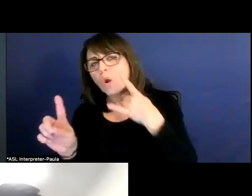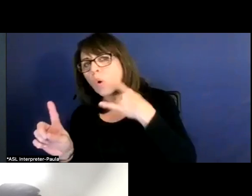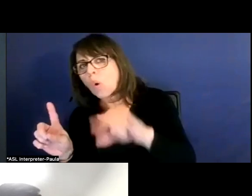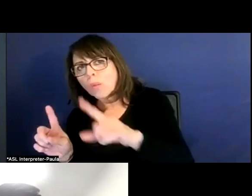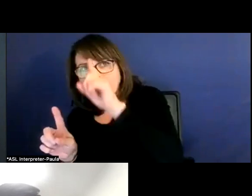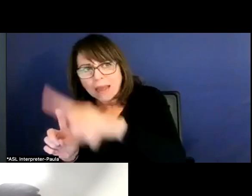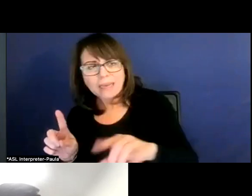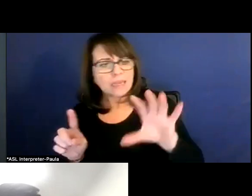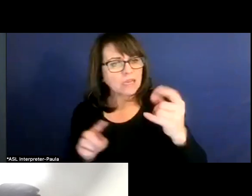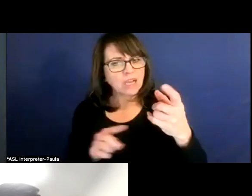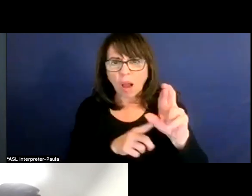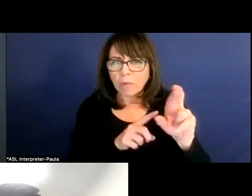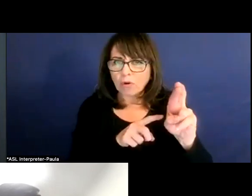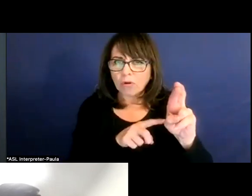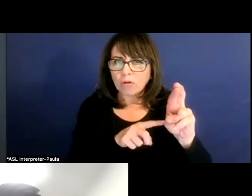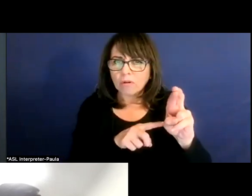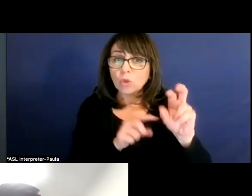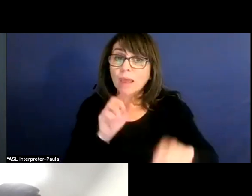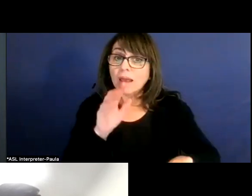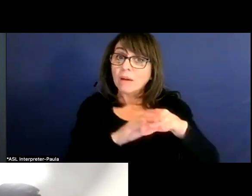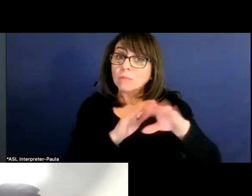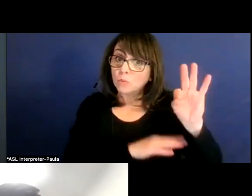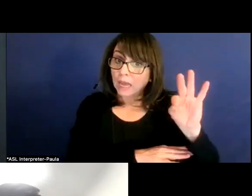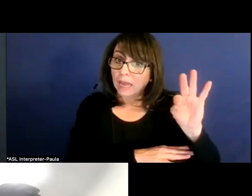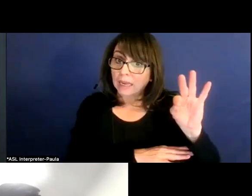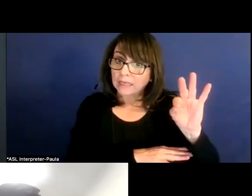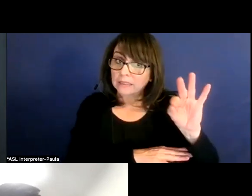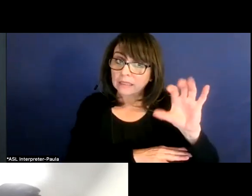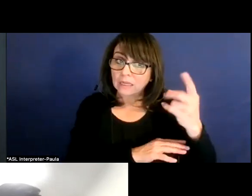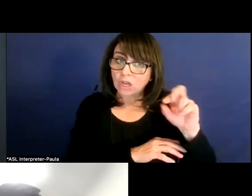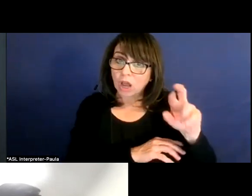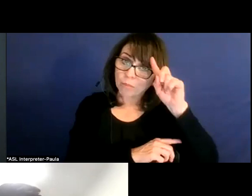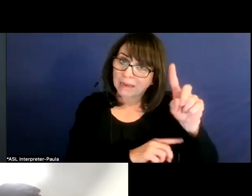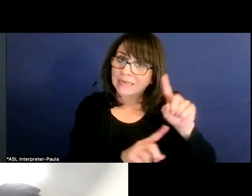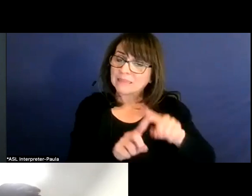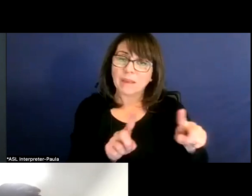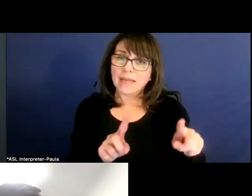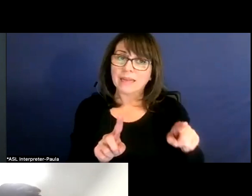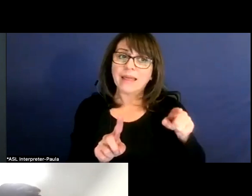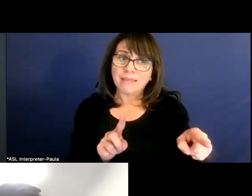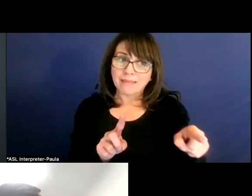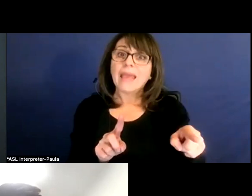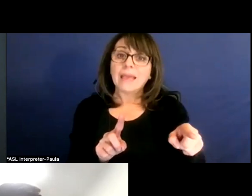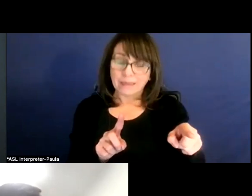you can have up to nine copper pennies, but copper pennies are subject to recapture.